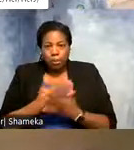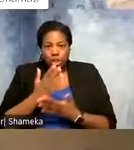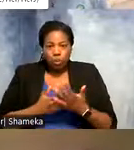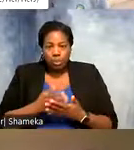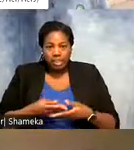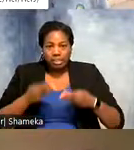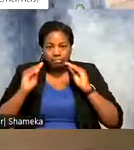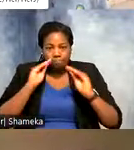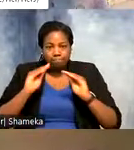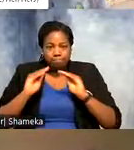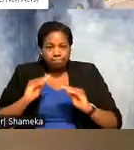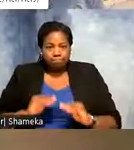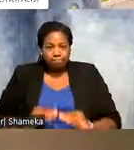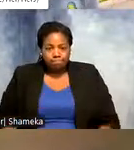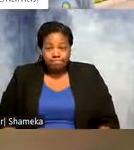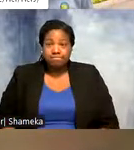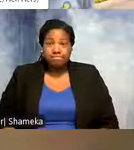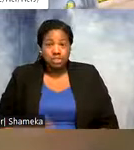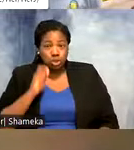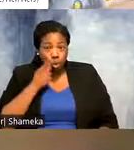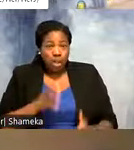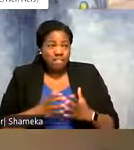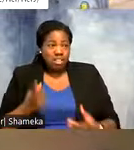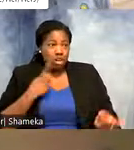Shellie: that's really really cool and we're getting a lot of questions. So you mentioned that